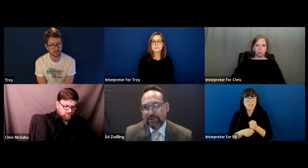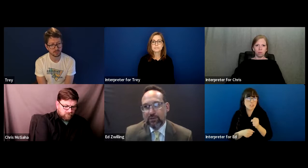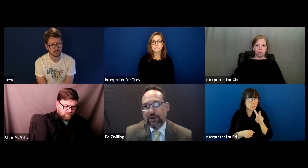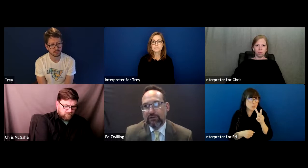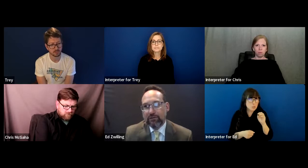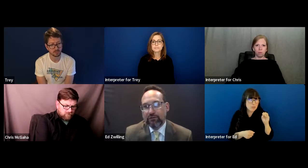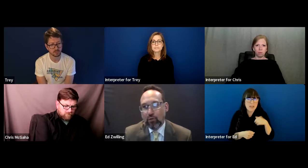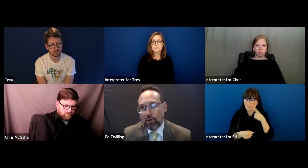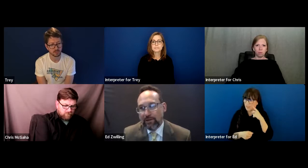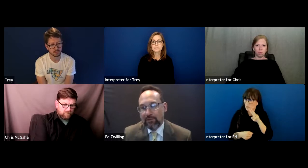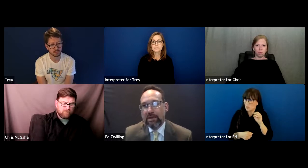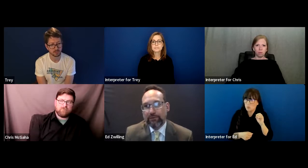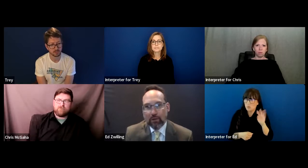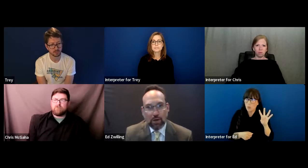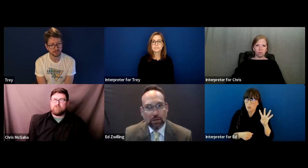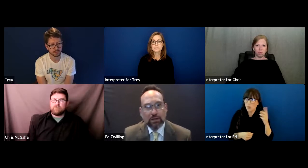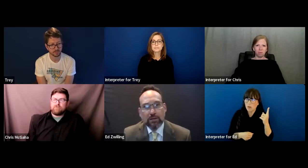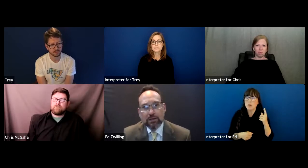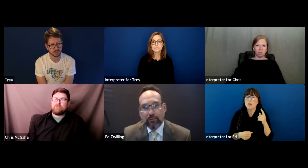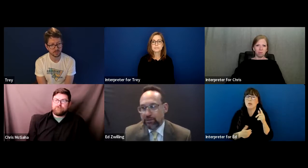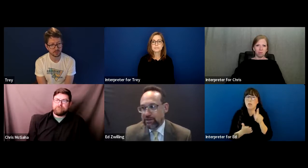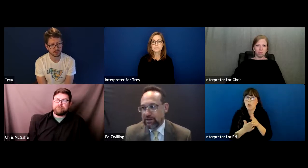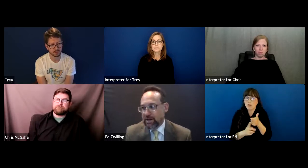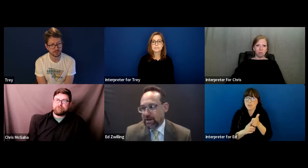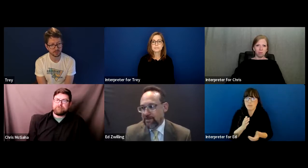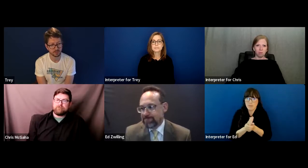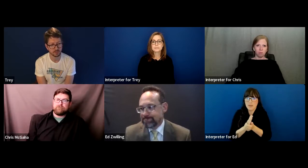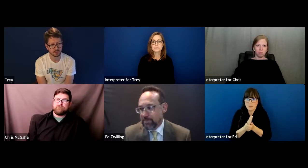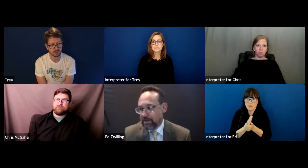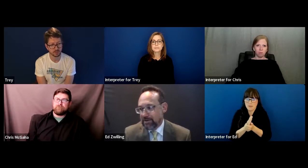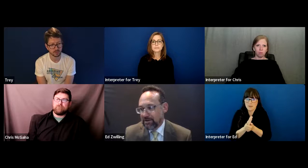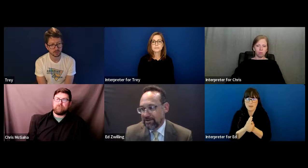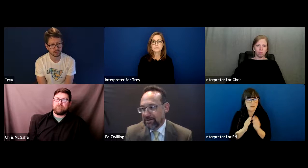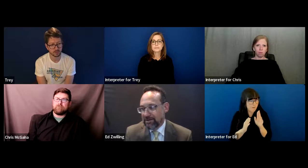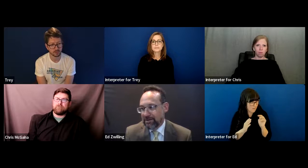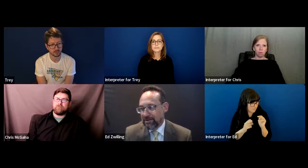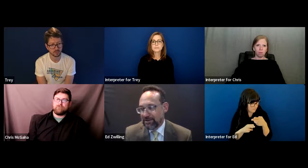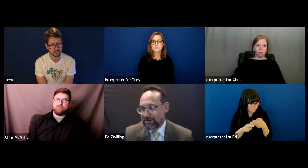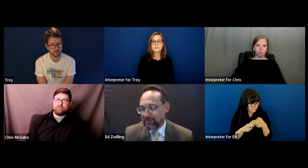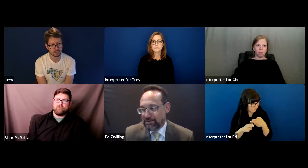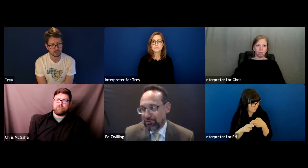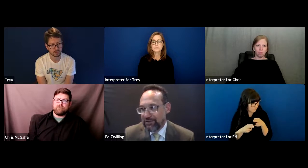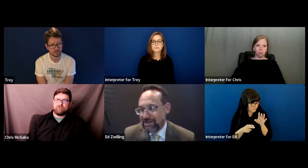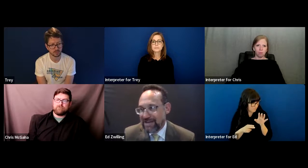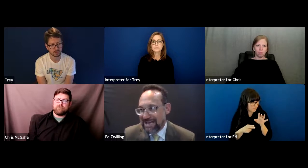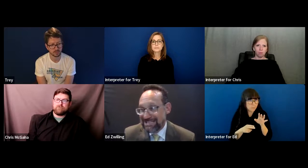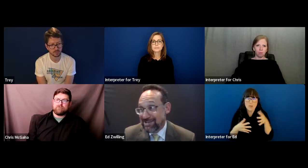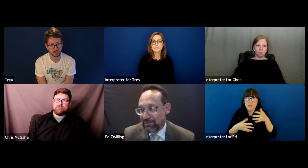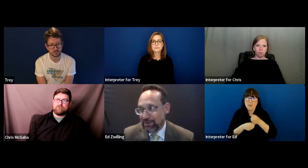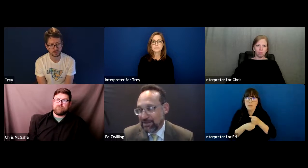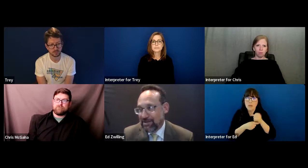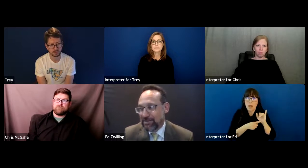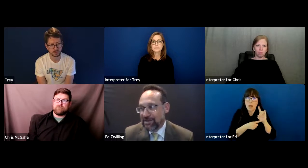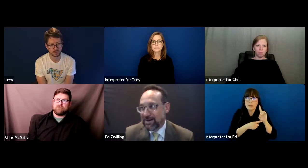it was 2004, they amended the law with the -- it's abbreviated IDEA, but it became the